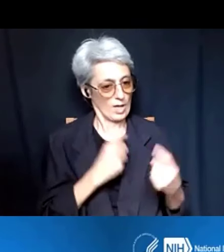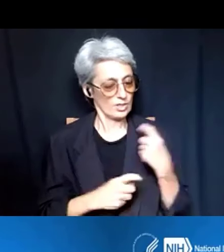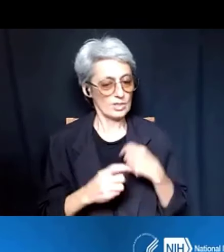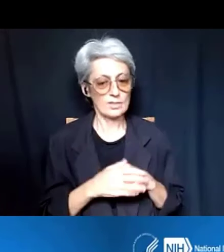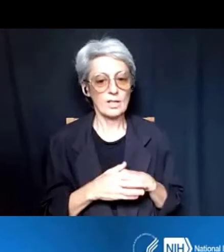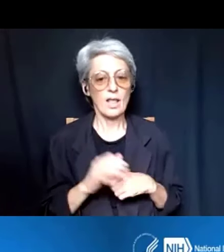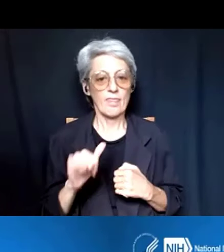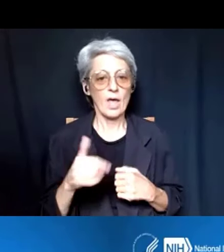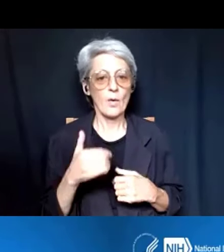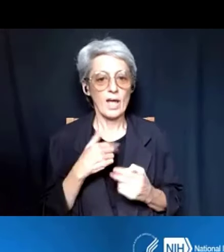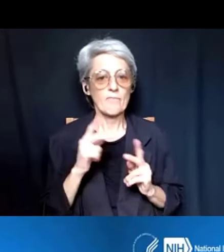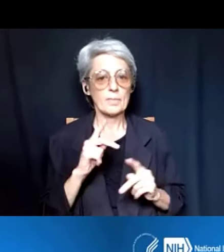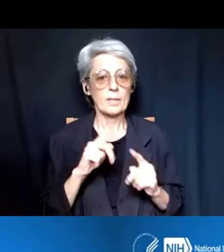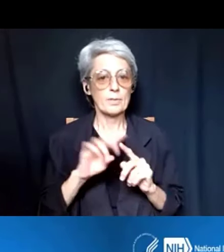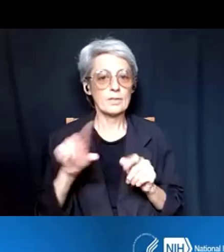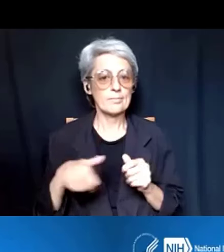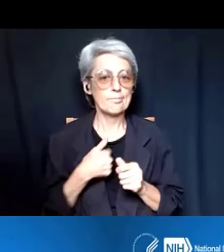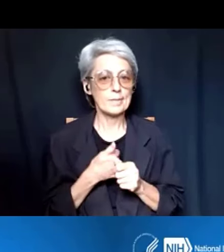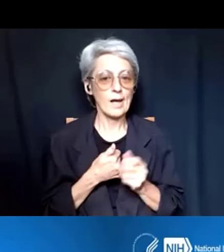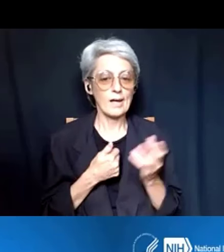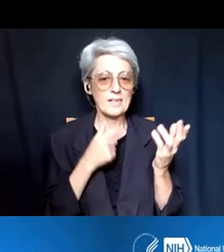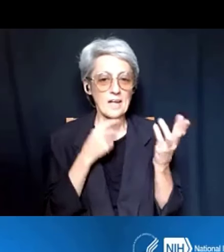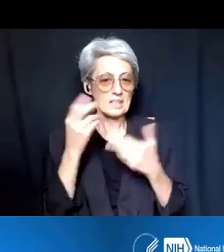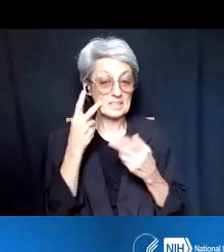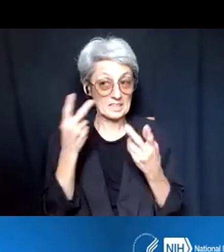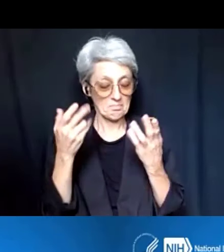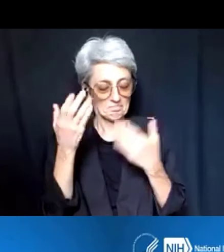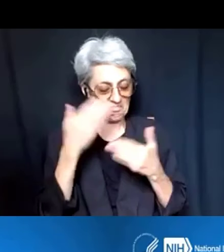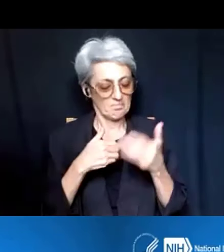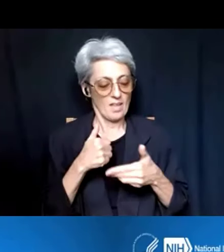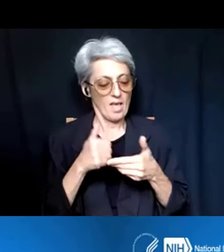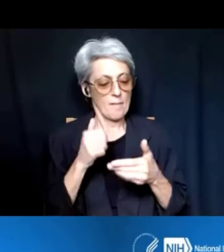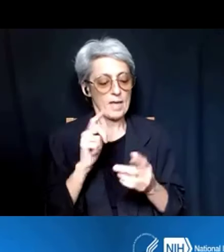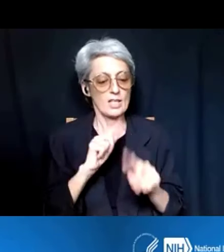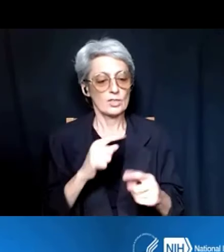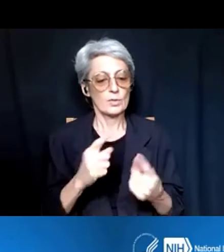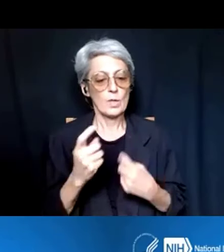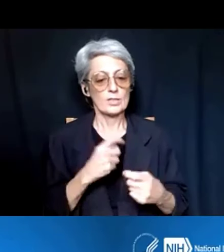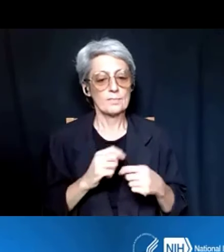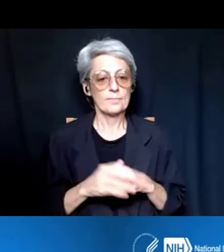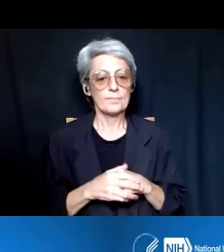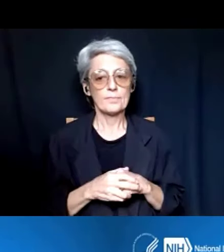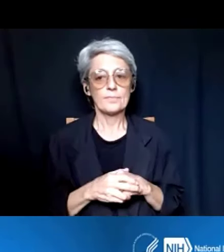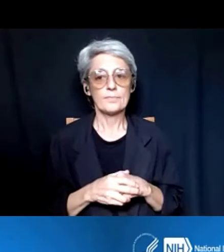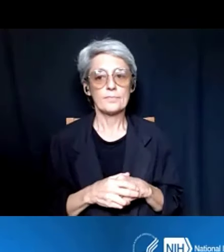helping to assist with answering questions. So, to kick off the Q and A, I have the first question.